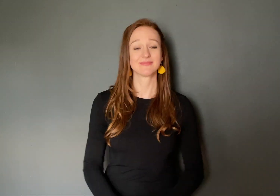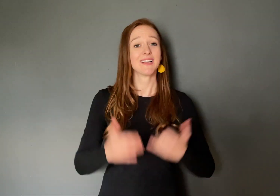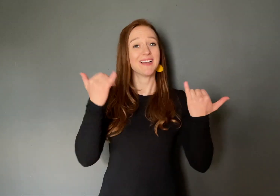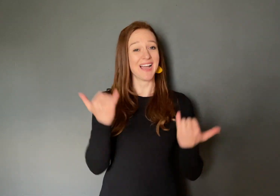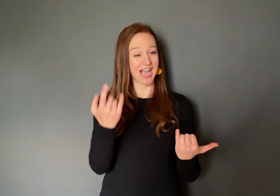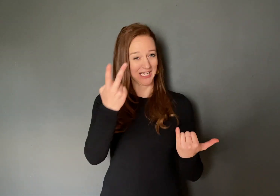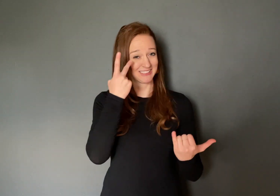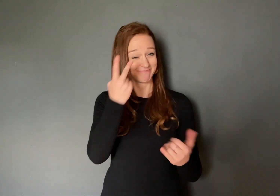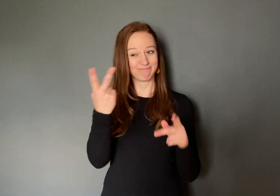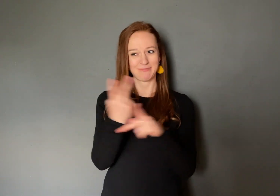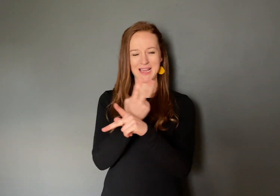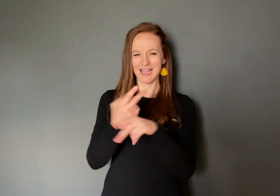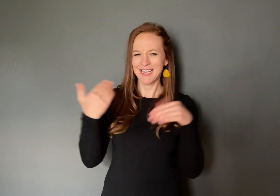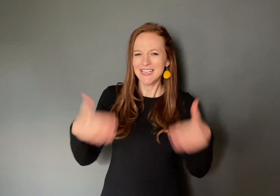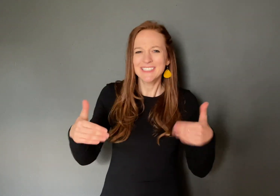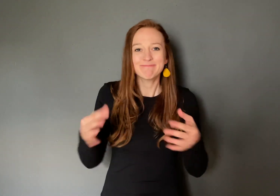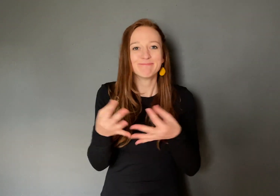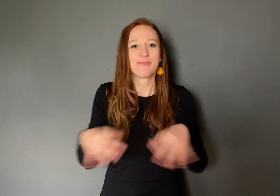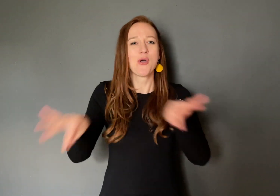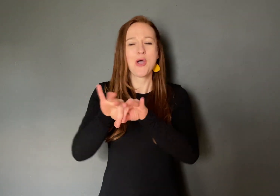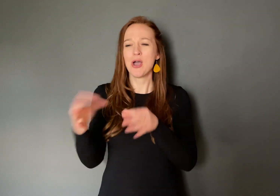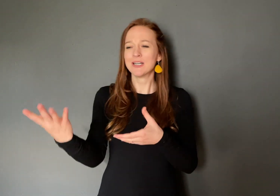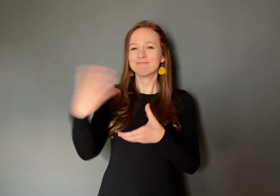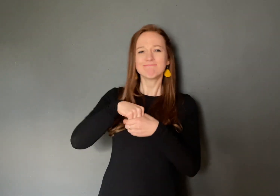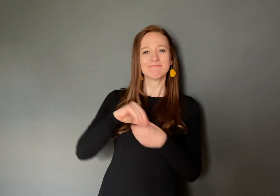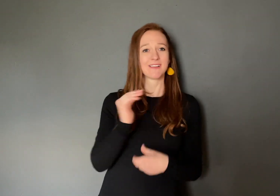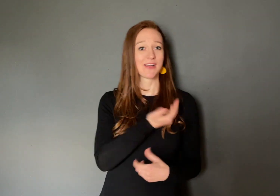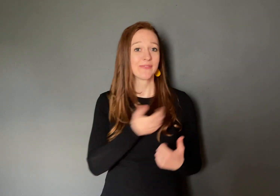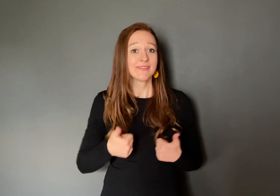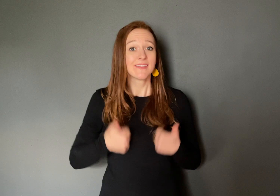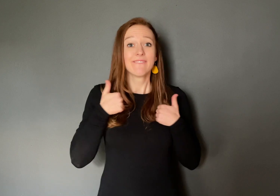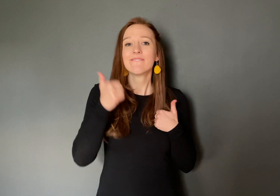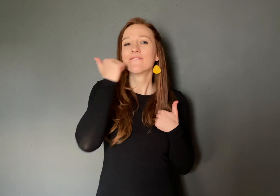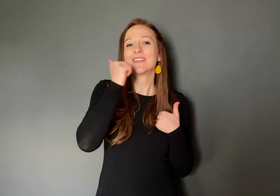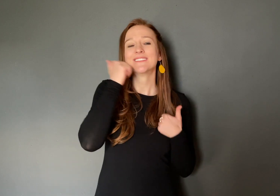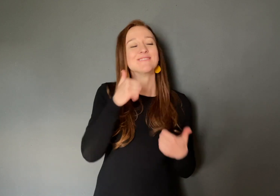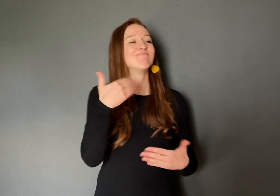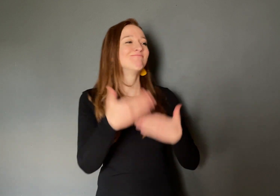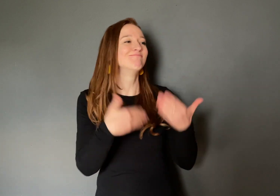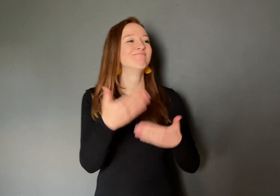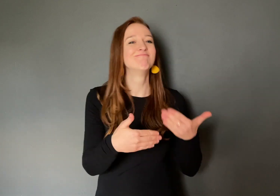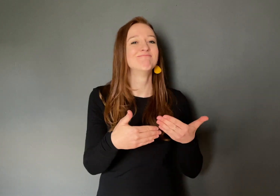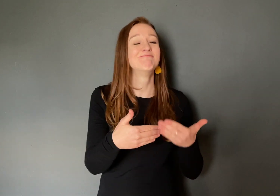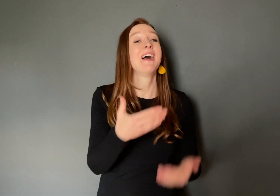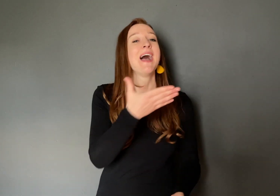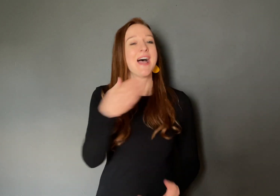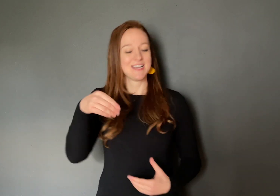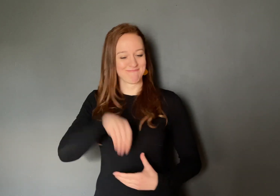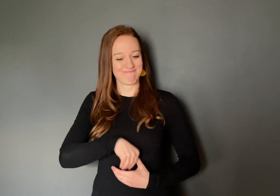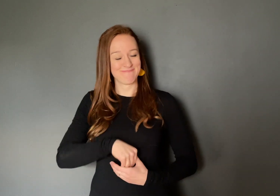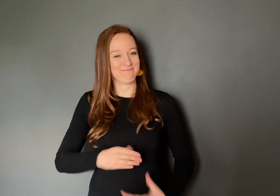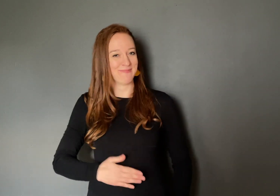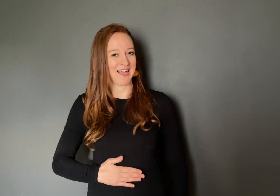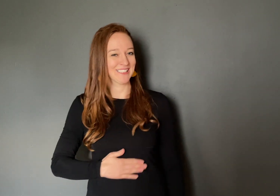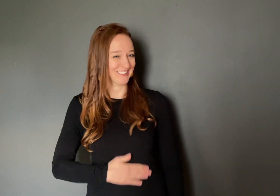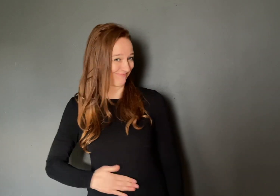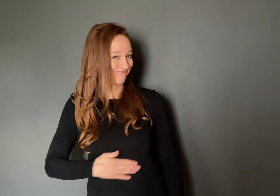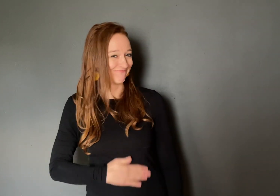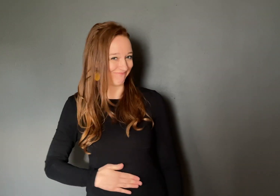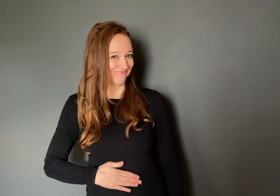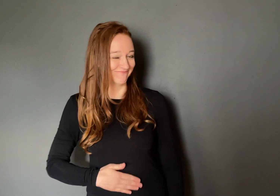Now you see how math is important in our everyday lives and for our belly!